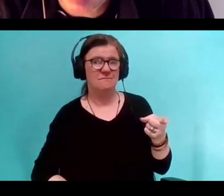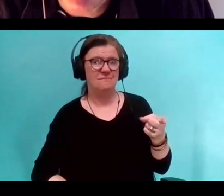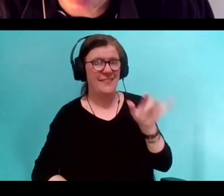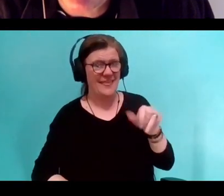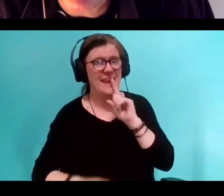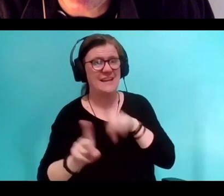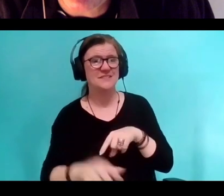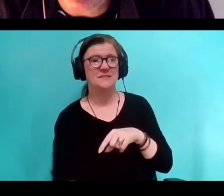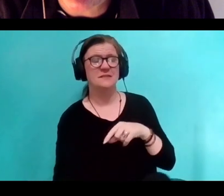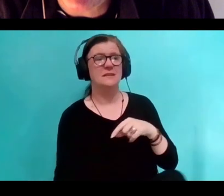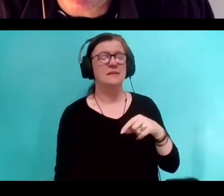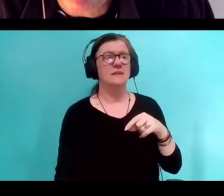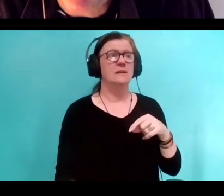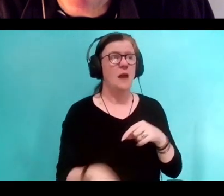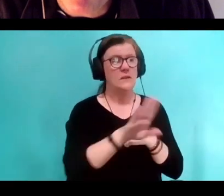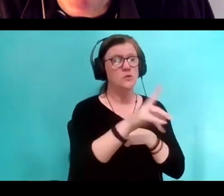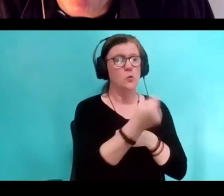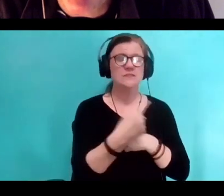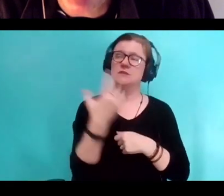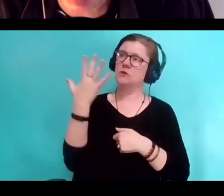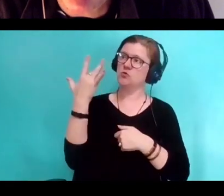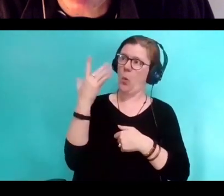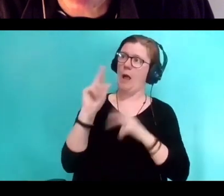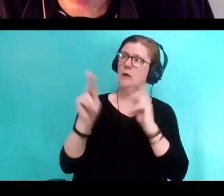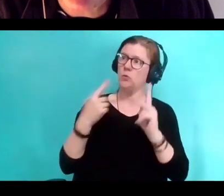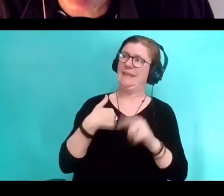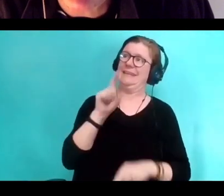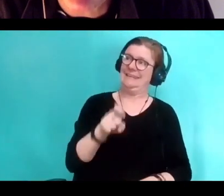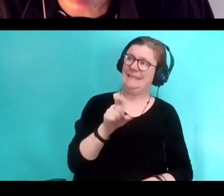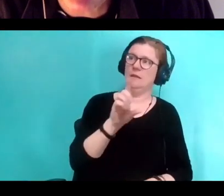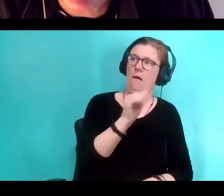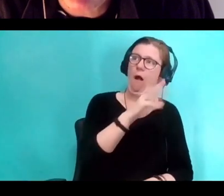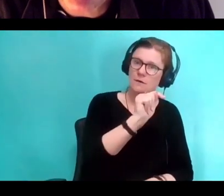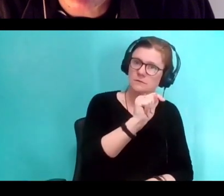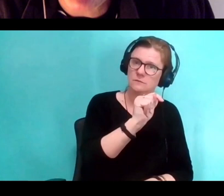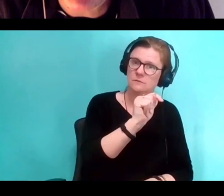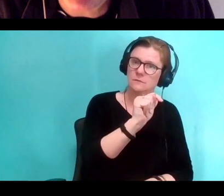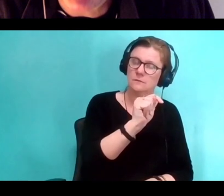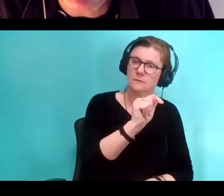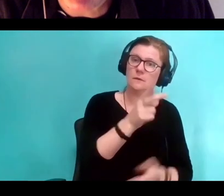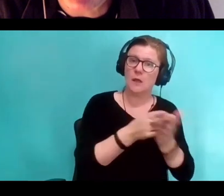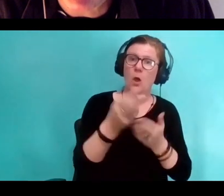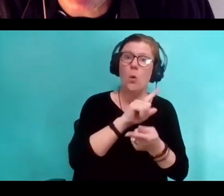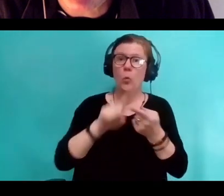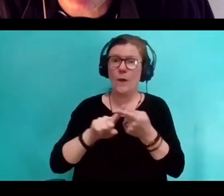The question, why do we need art? And the answer, because when you do it, you know you exist.